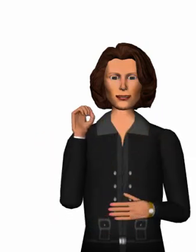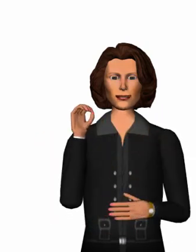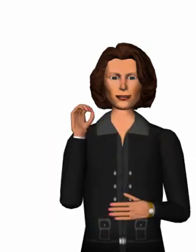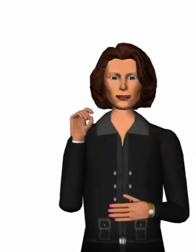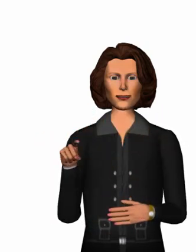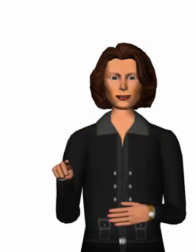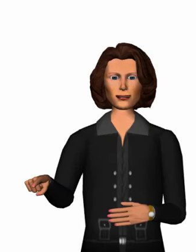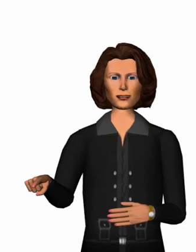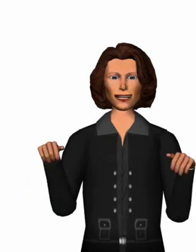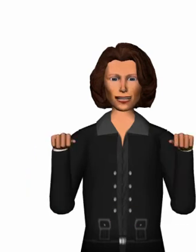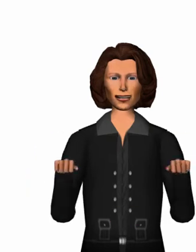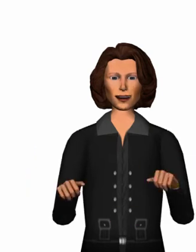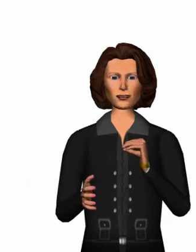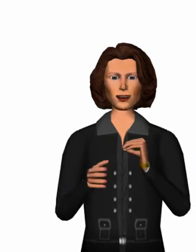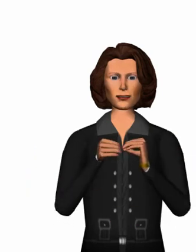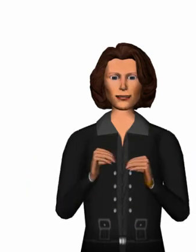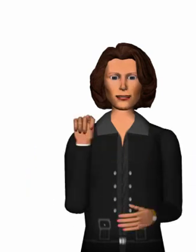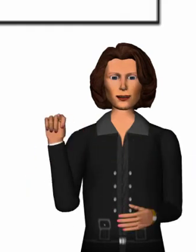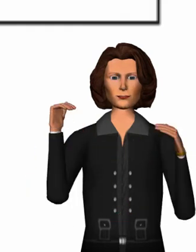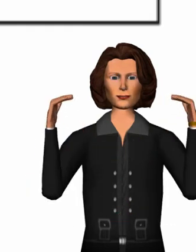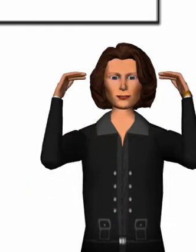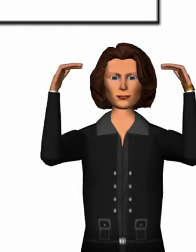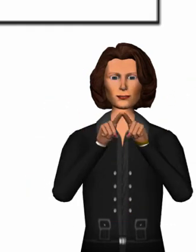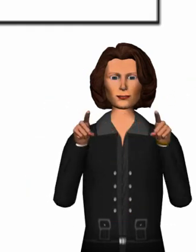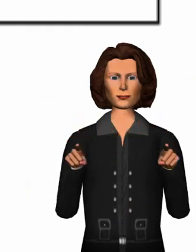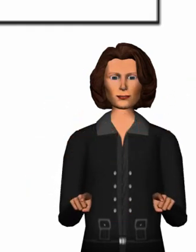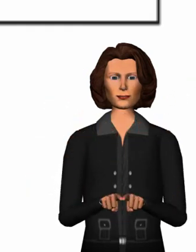So he can add the advanced panel by installing the package